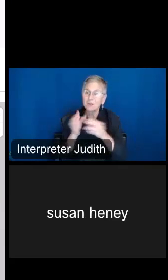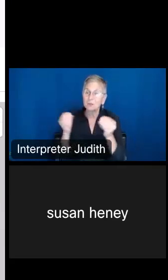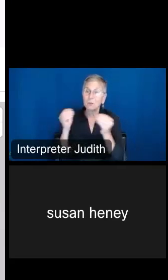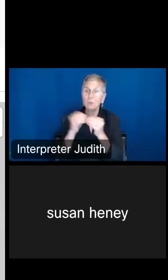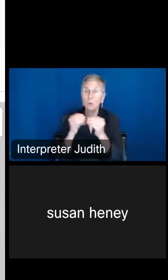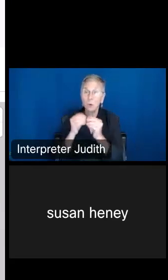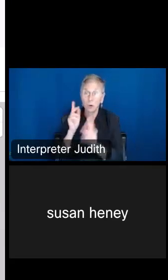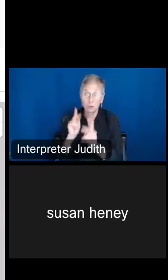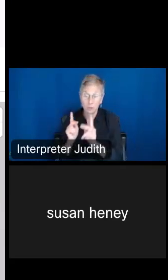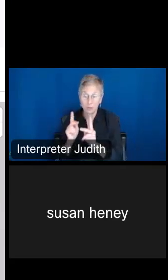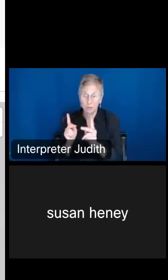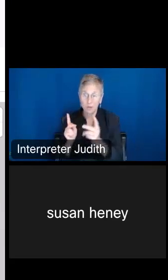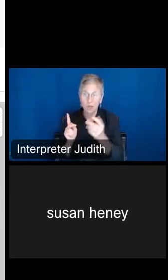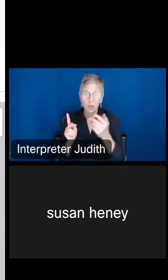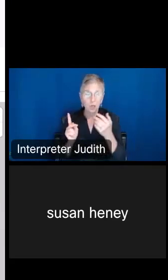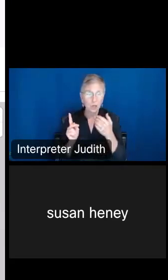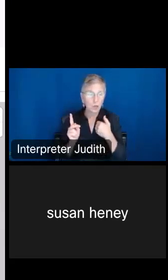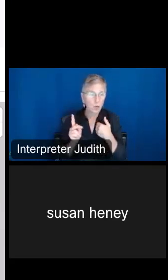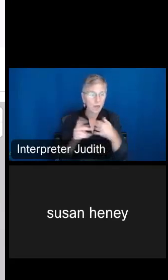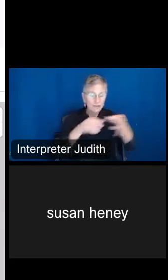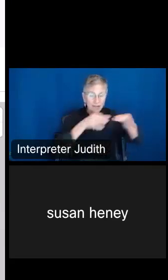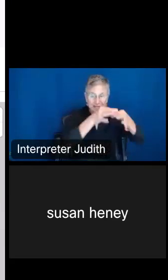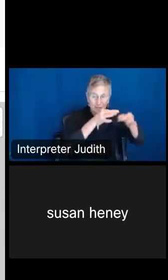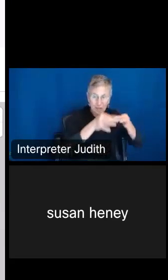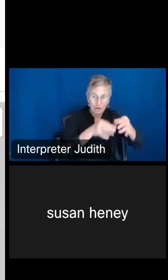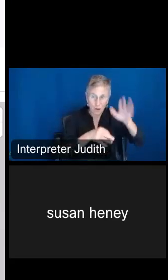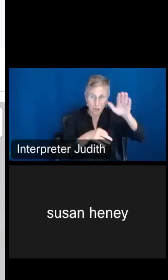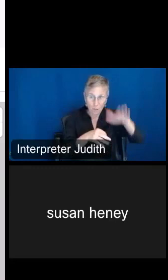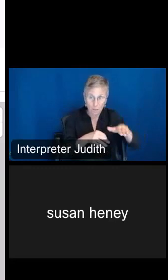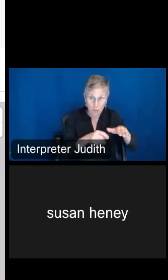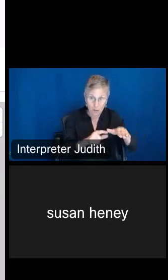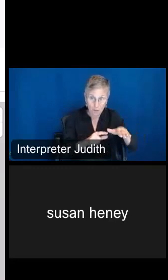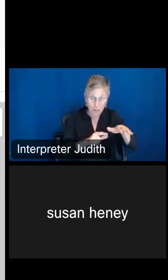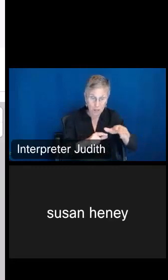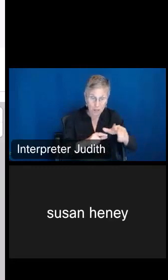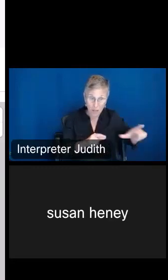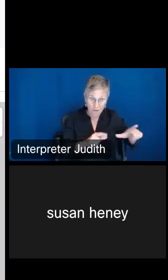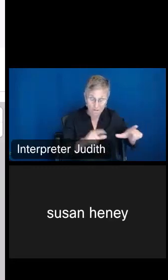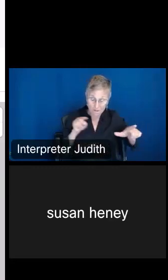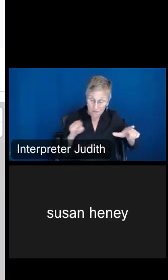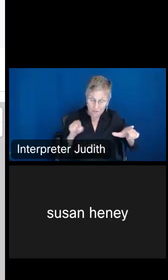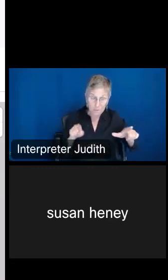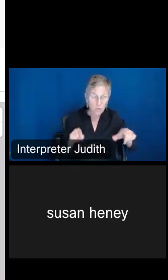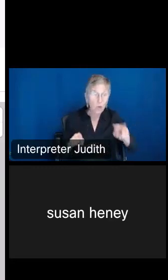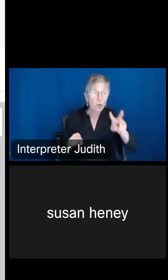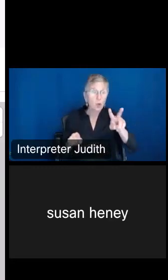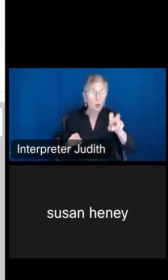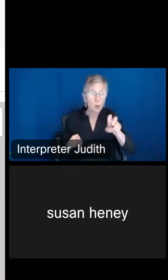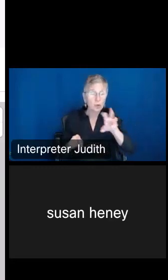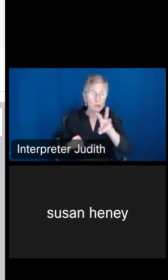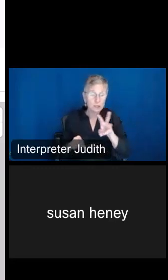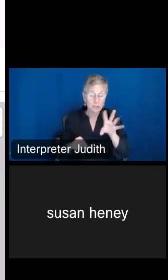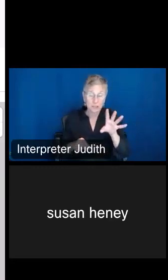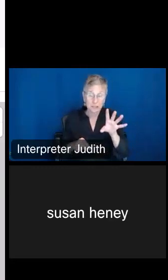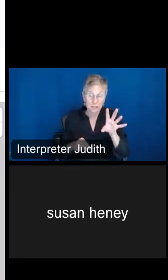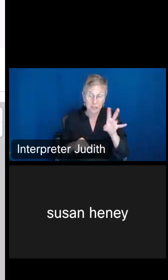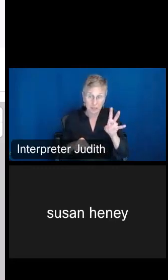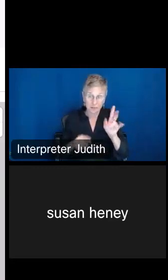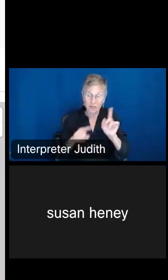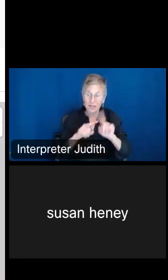You have your legend on the bottom left-hand corner. You have 267 different neighborhoods